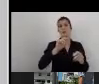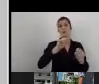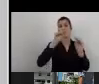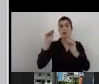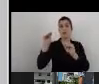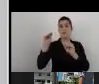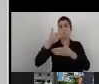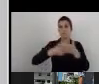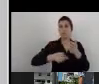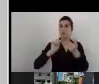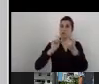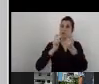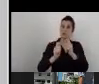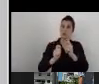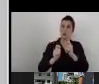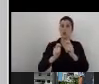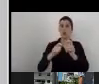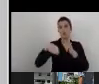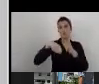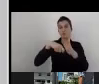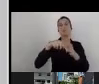some edits, and finally finish and